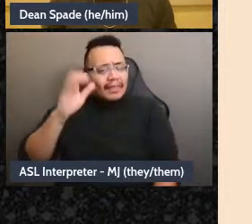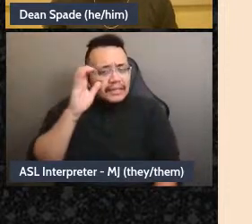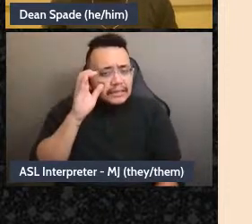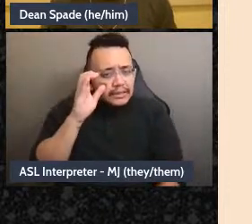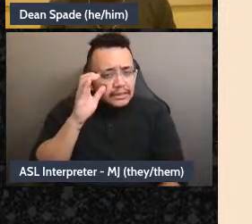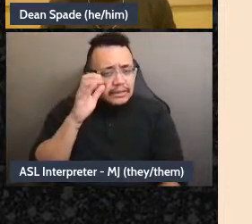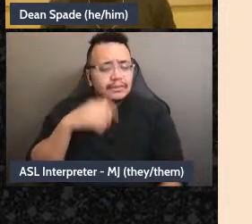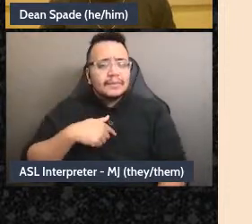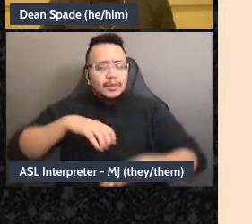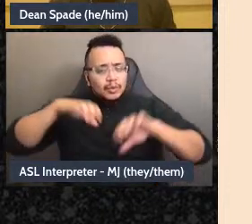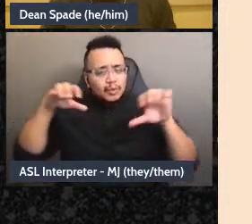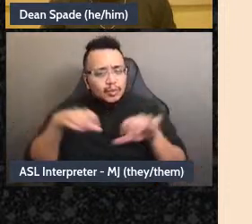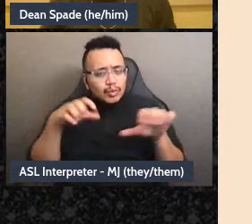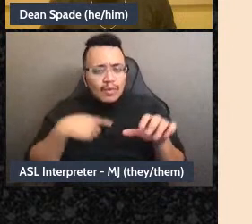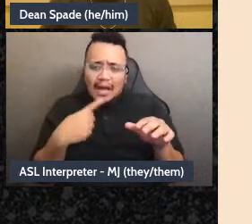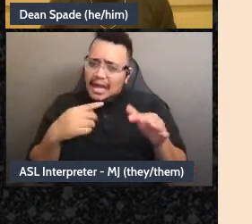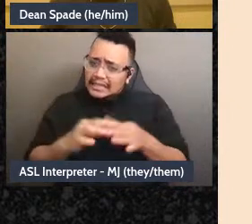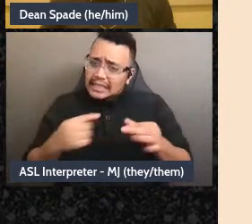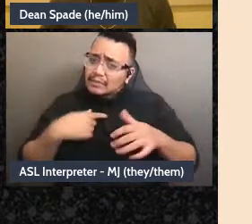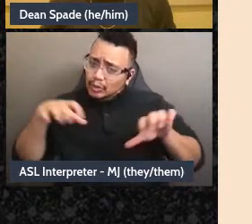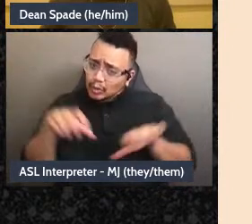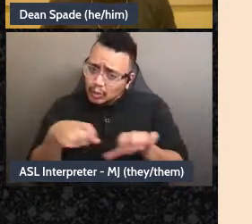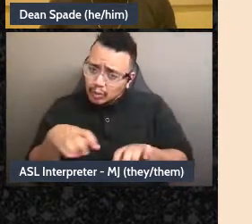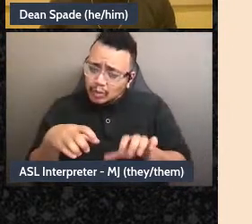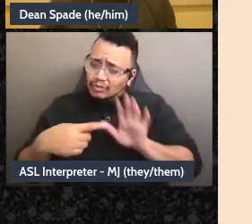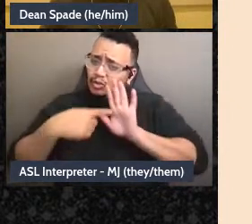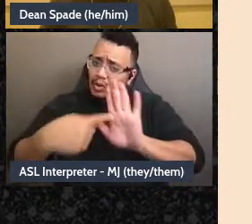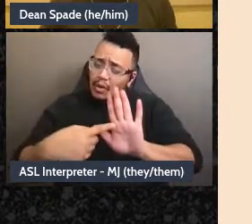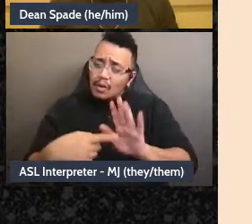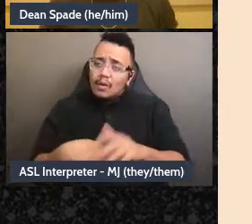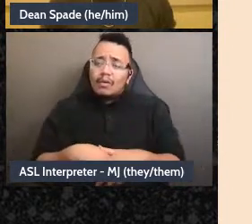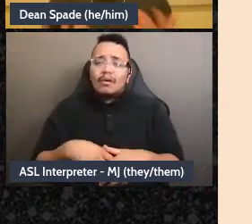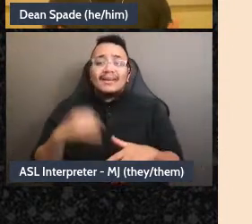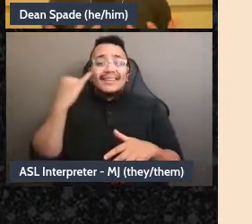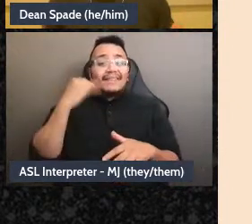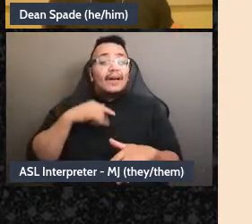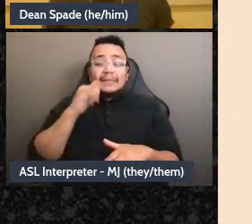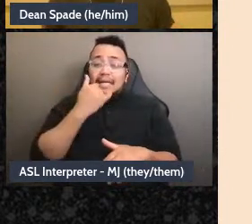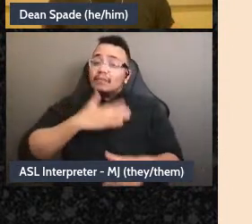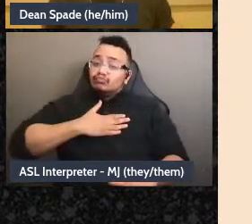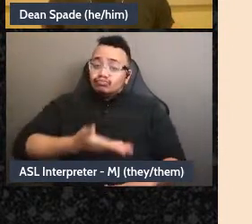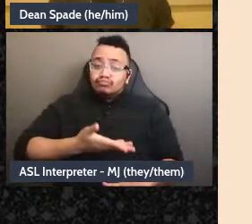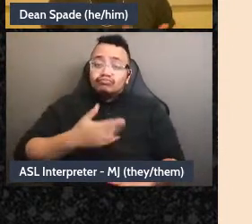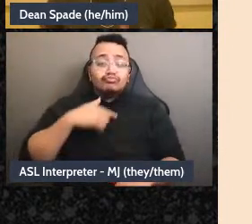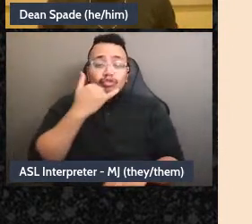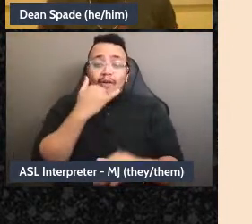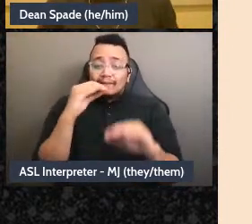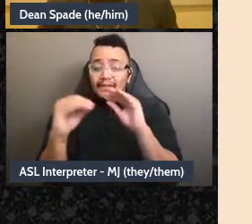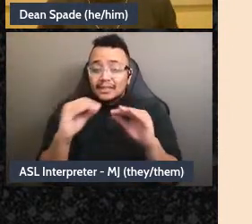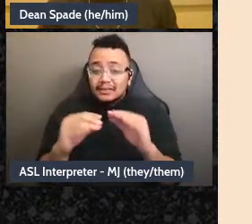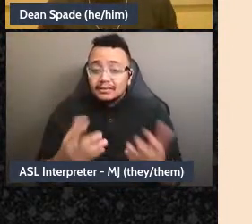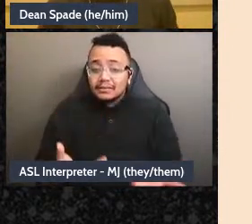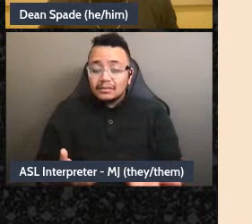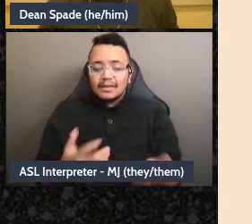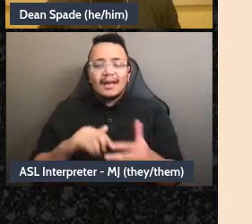what I said I would do that I admit mistakes like how can we all be trying to become trustworthy and